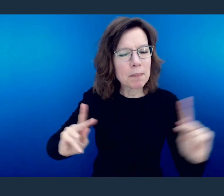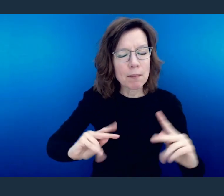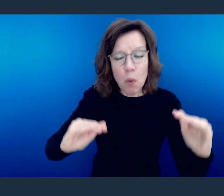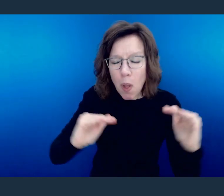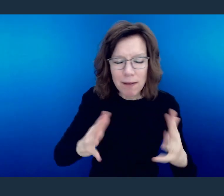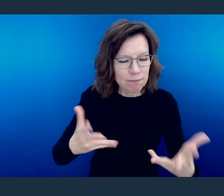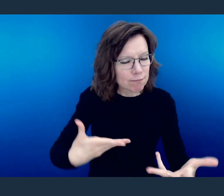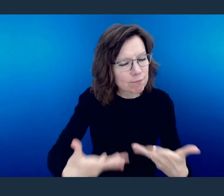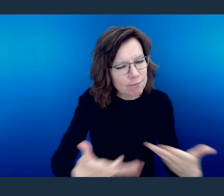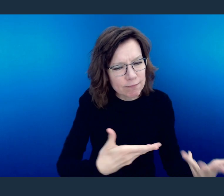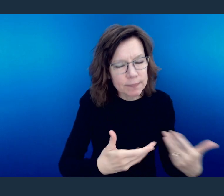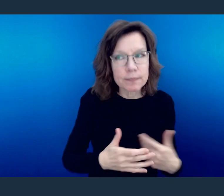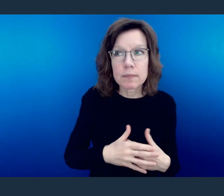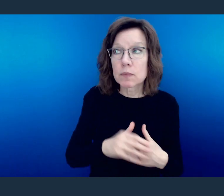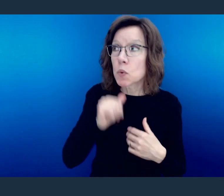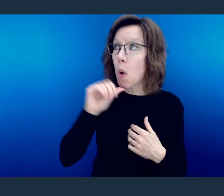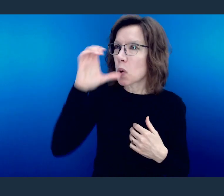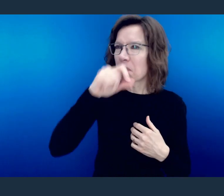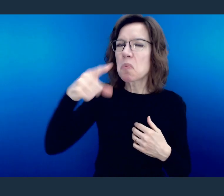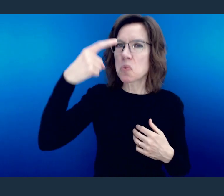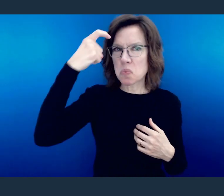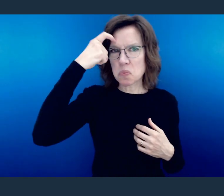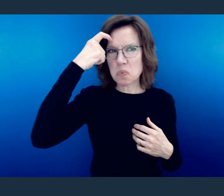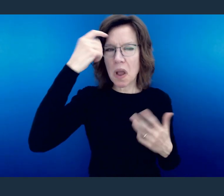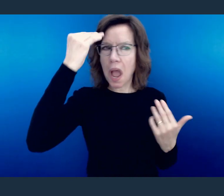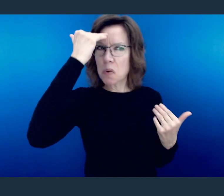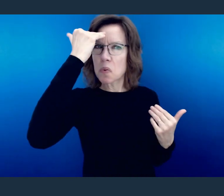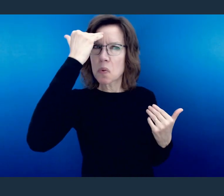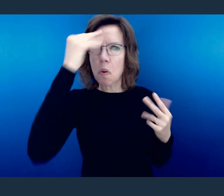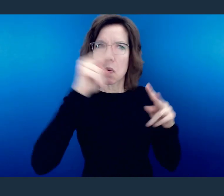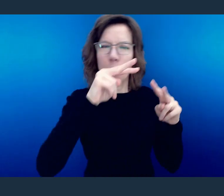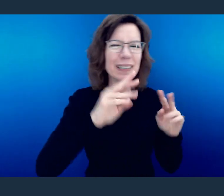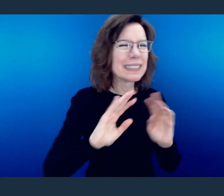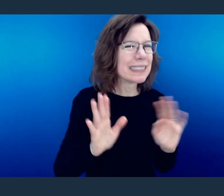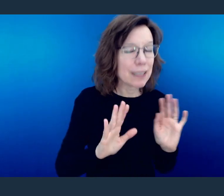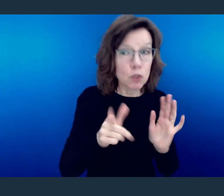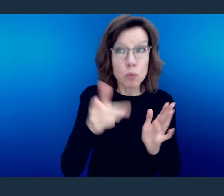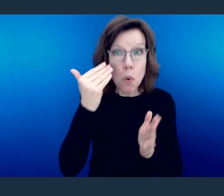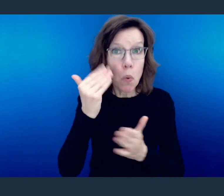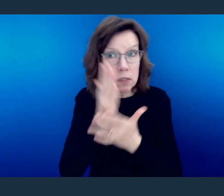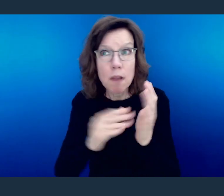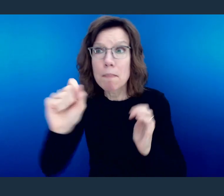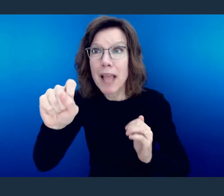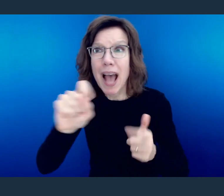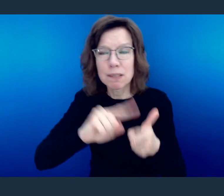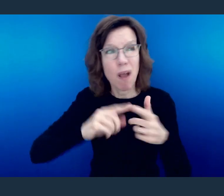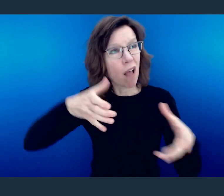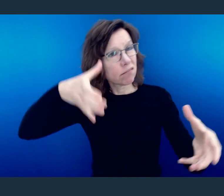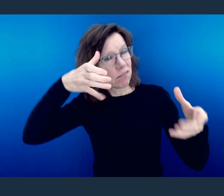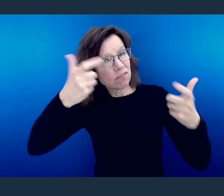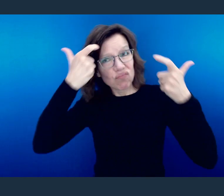"Don't be wise in your own eyes." You might know some things, but you don't know everything.